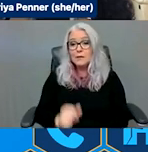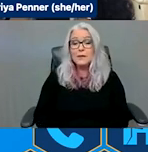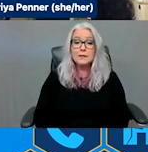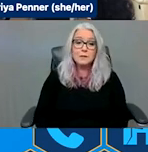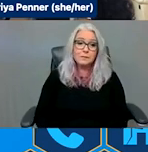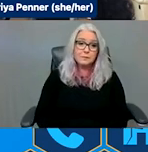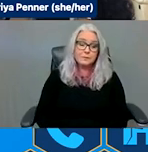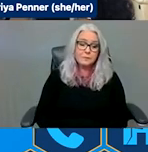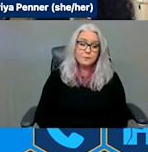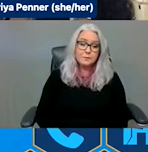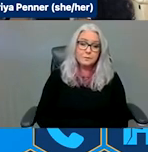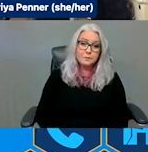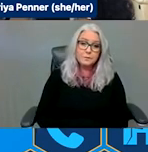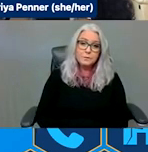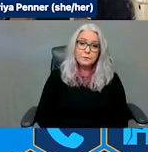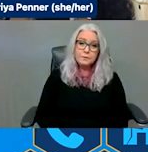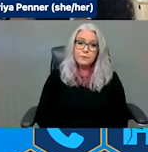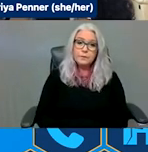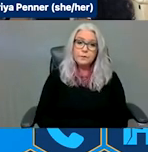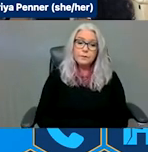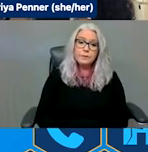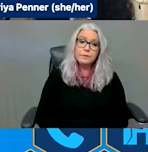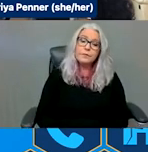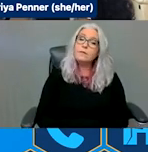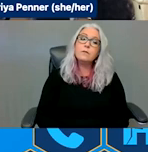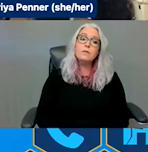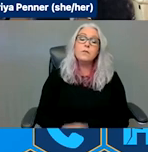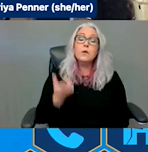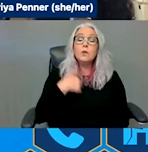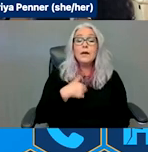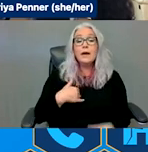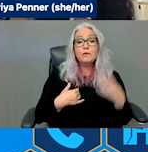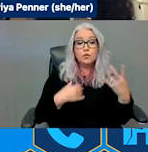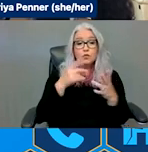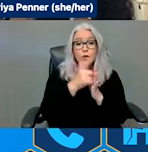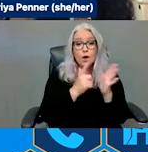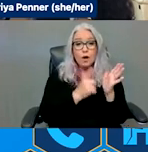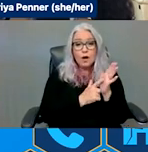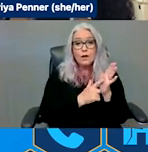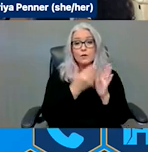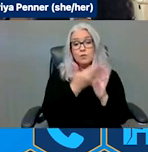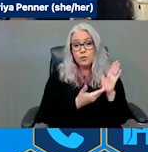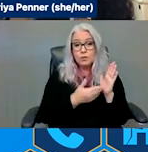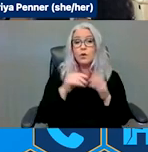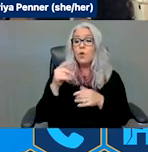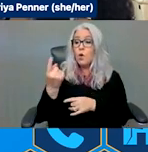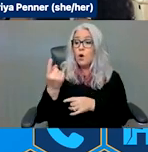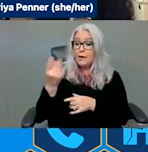is two pieces of legislation that are -- one is introduced and one will be introduced as